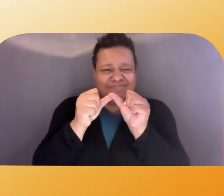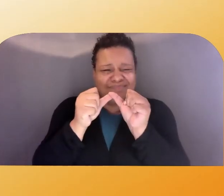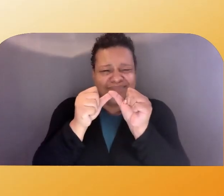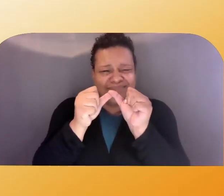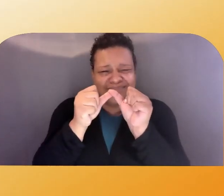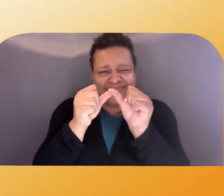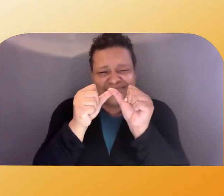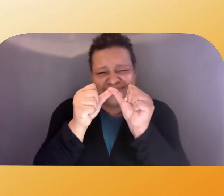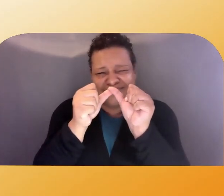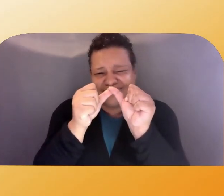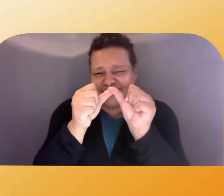You are enough.